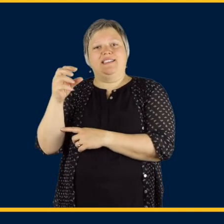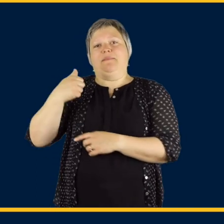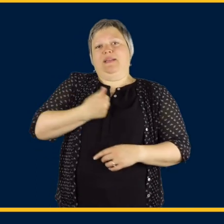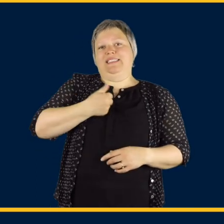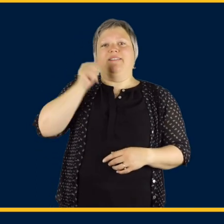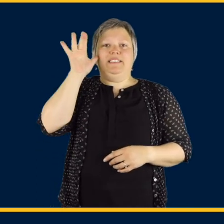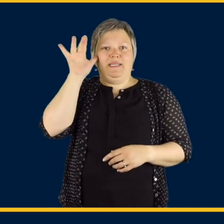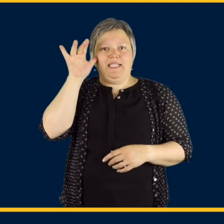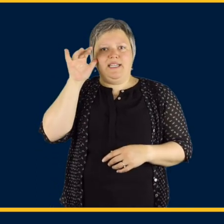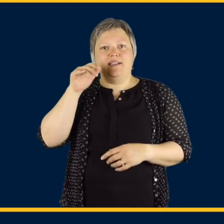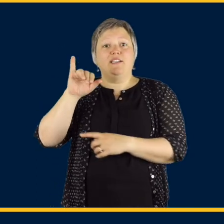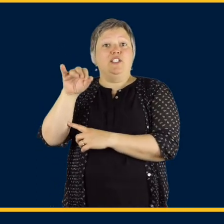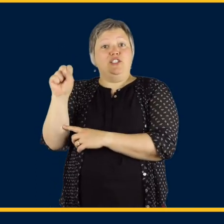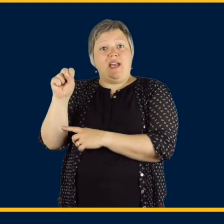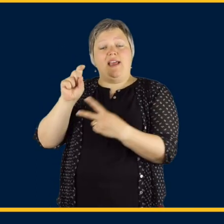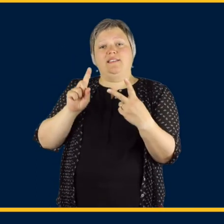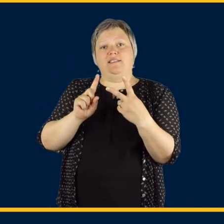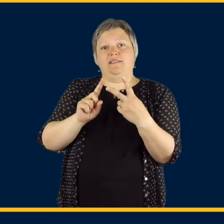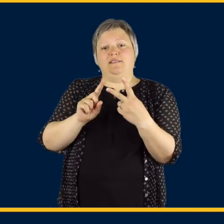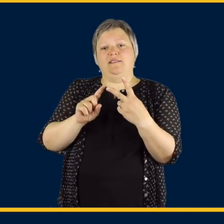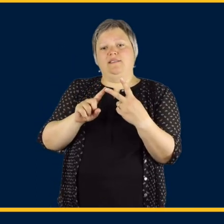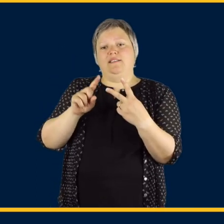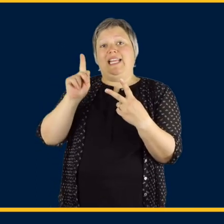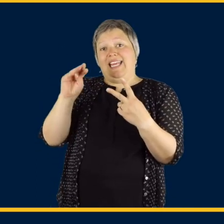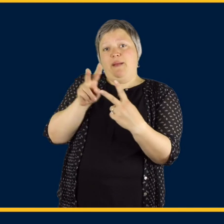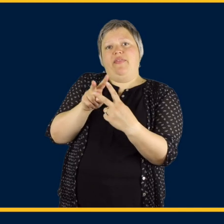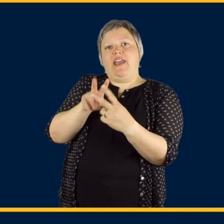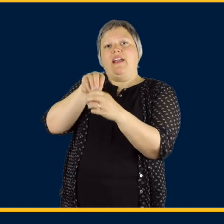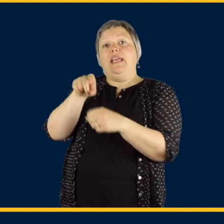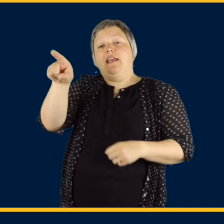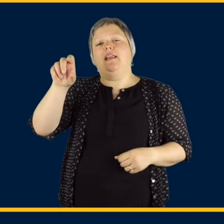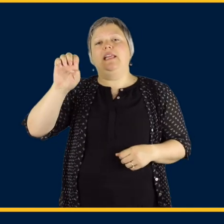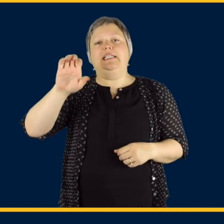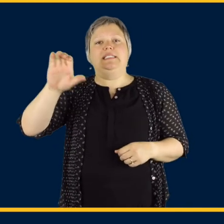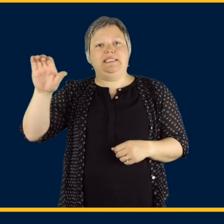Jess Dougherty and Kim can be found in the Early Childhood Center working with our youngest children.